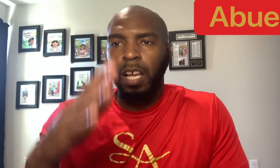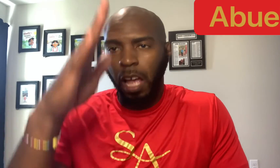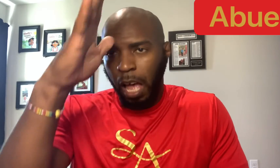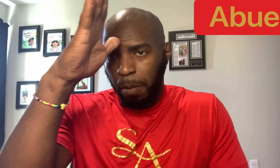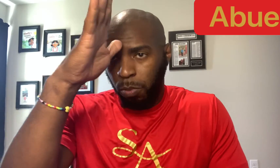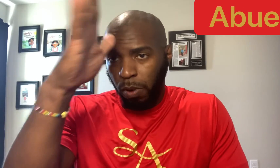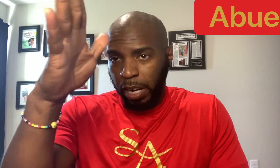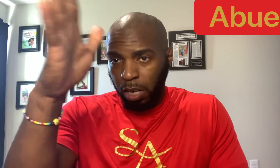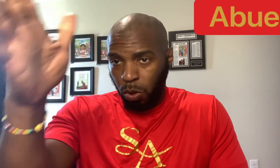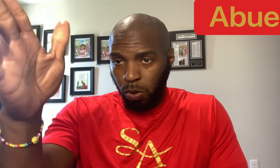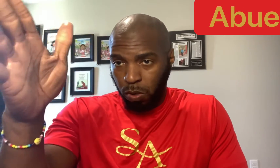Abuelo.